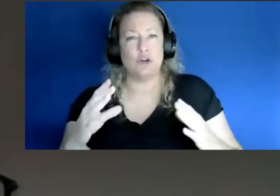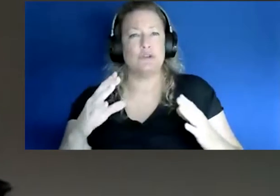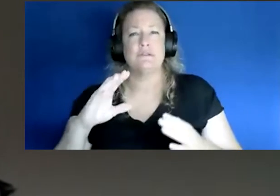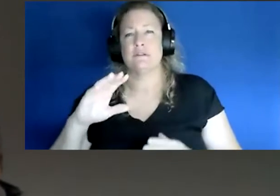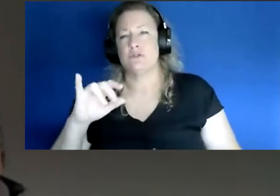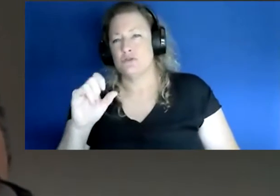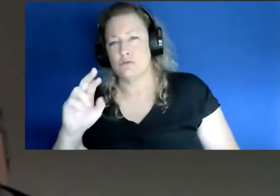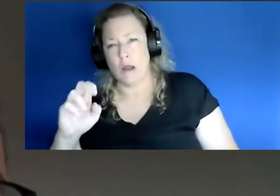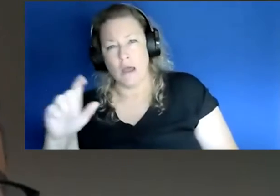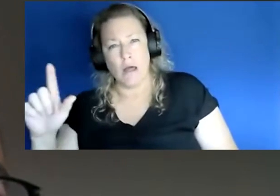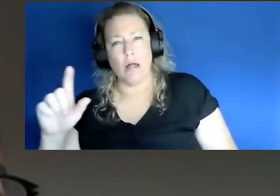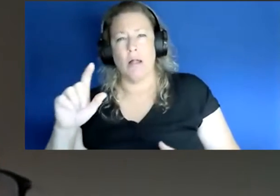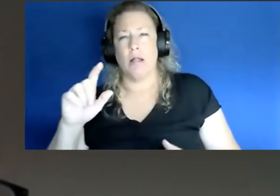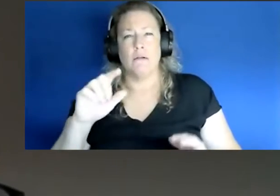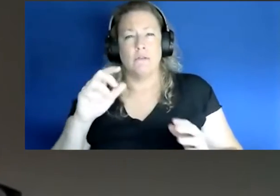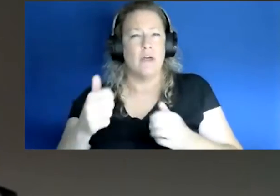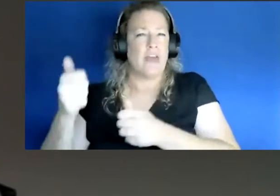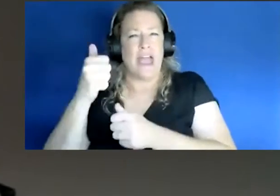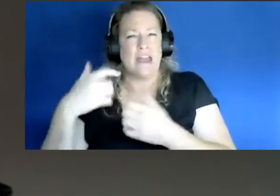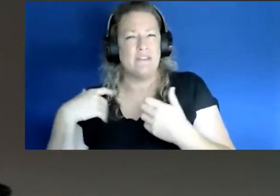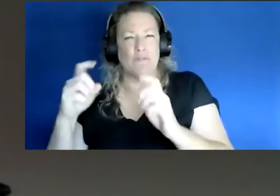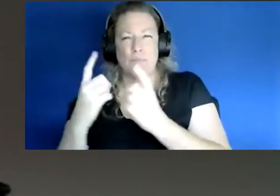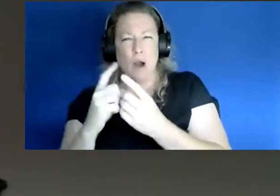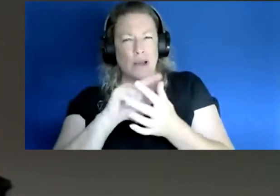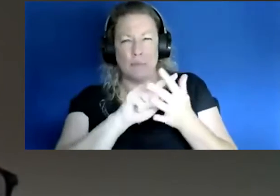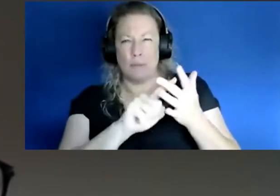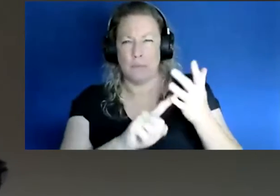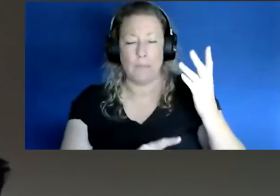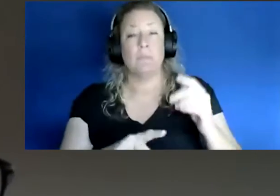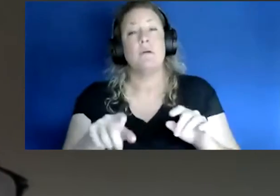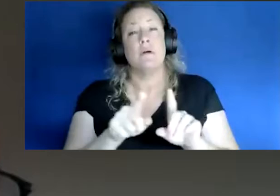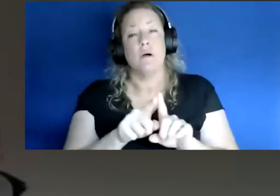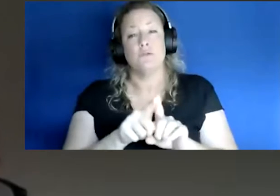are our head of our health department here and then also you know the schools the police